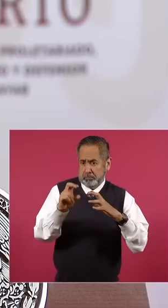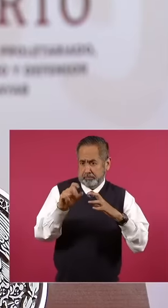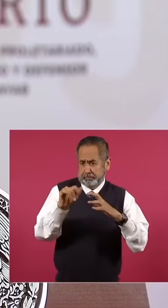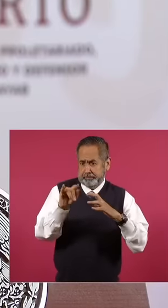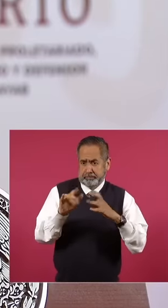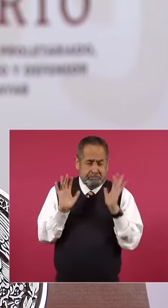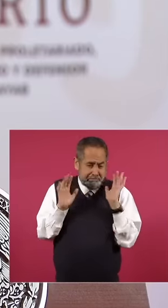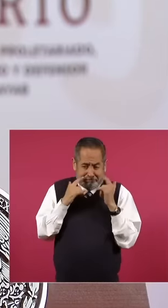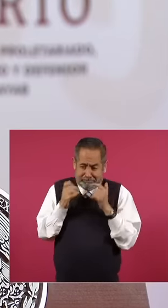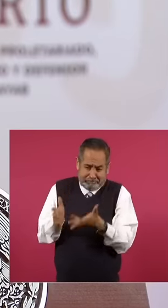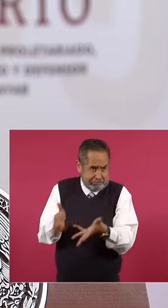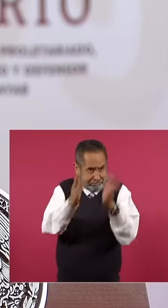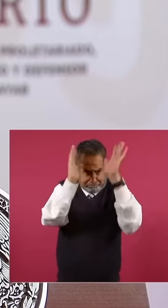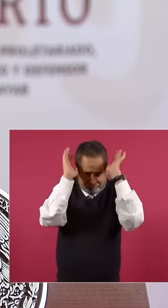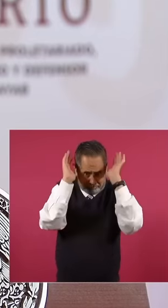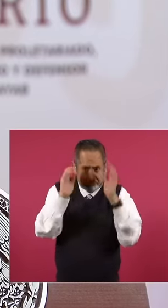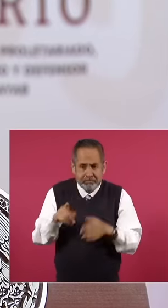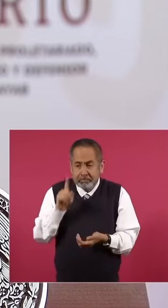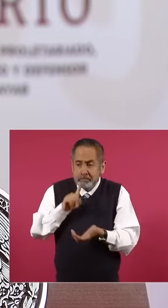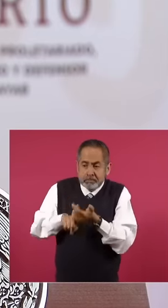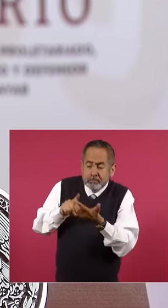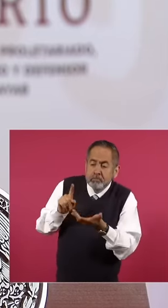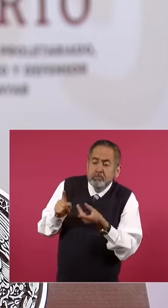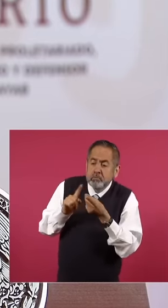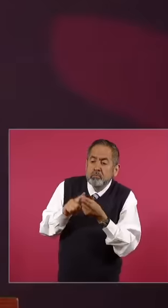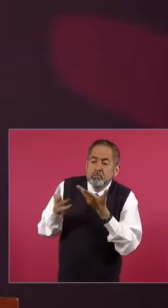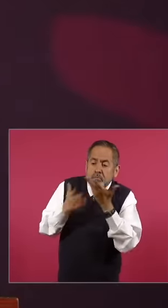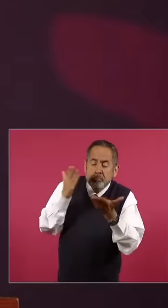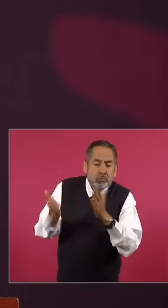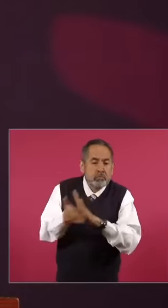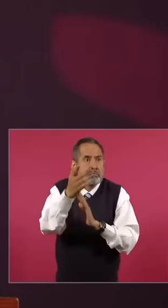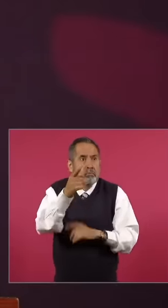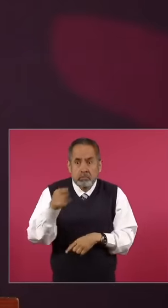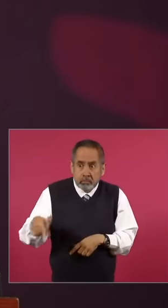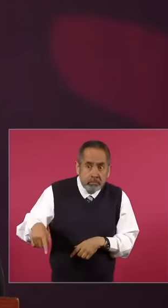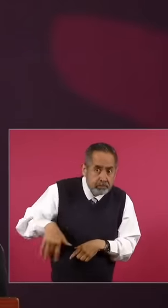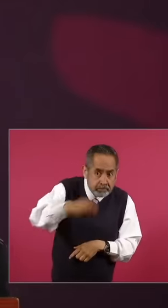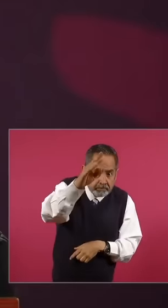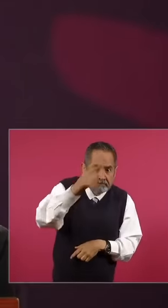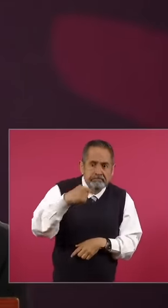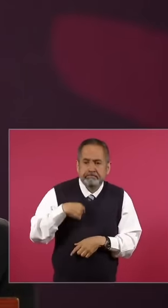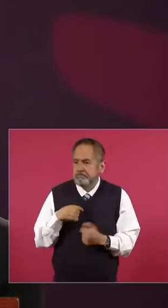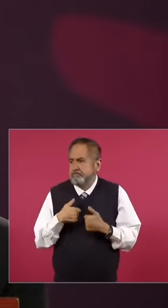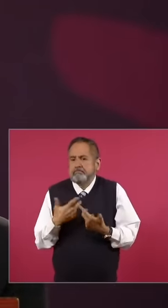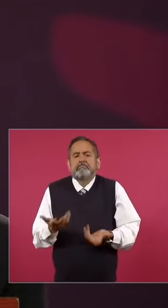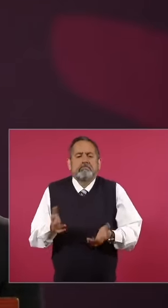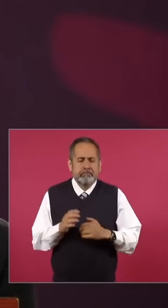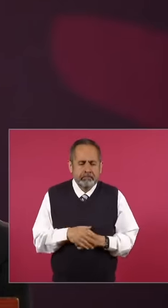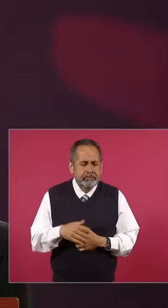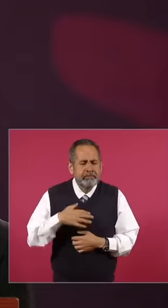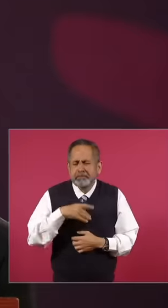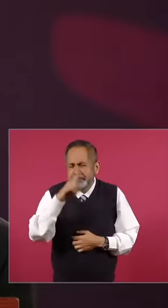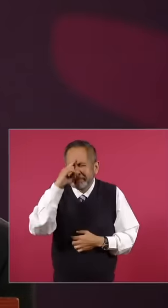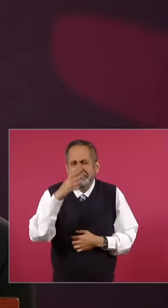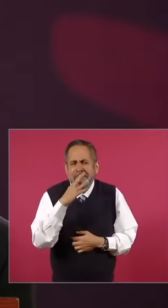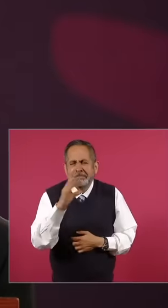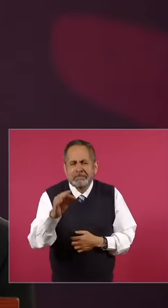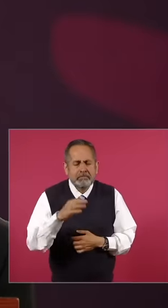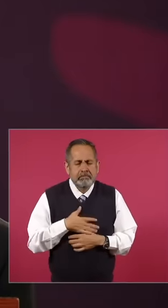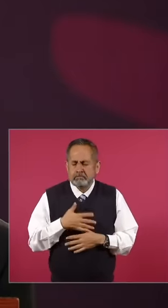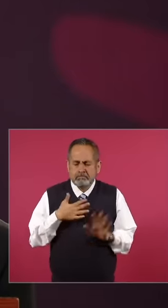see if he decides to study agronomy in Greenland. What do I do? I'm going. Look, very simple. I go daily